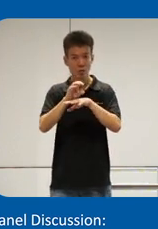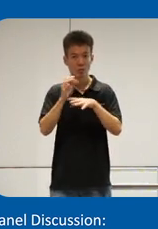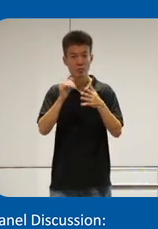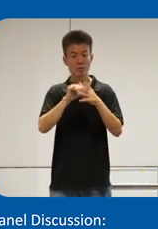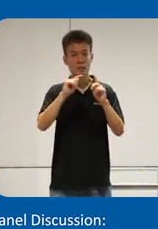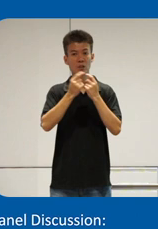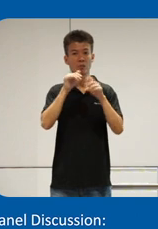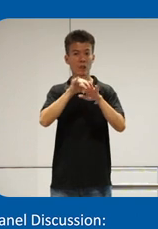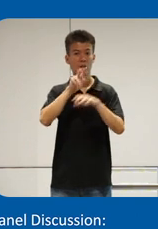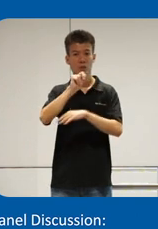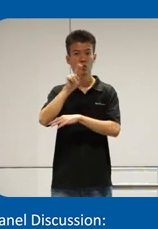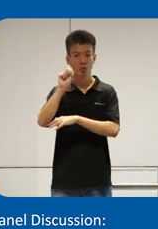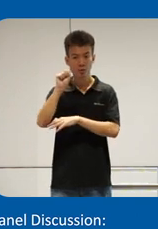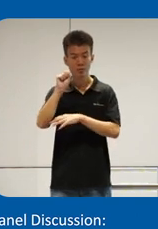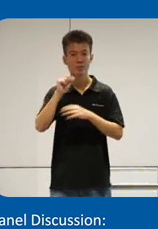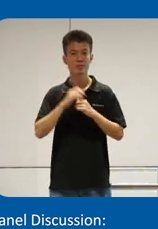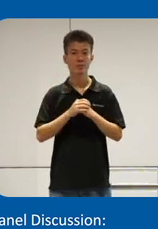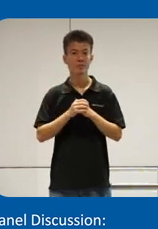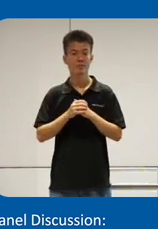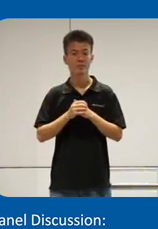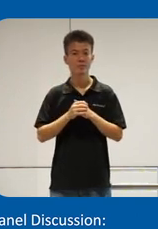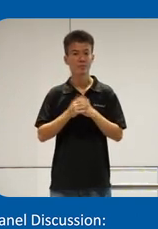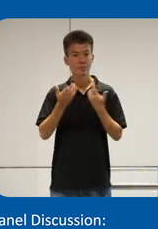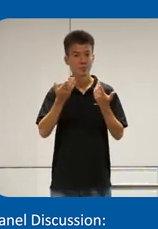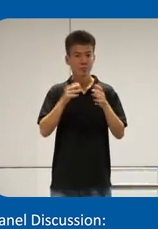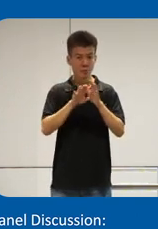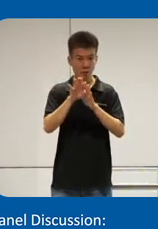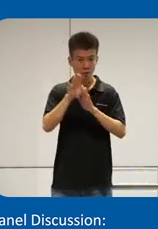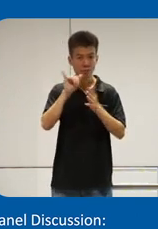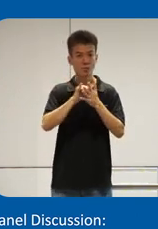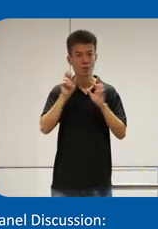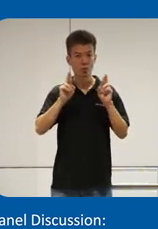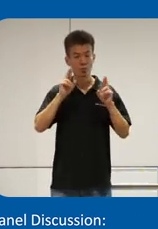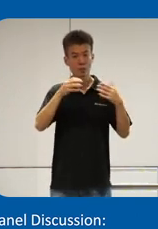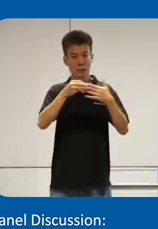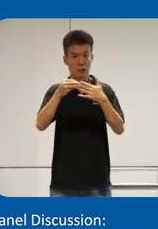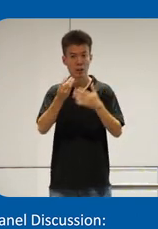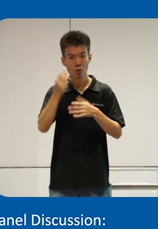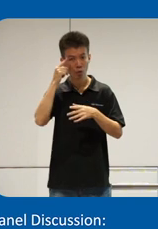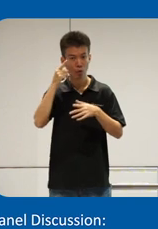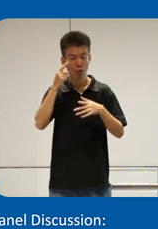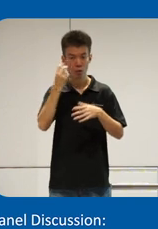n us a National University of Singapore developing a robot guide dog for the Blind and uh I think